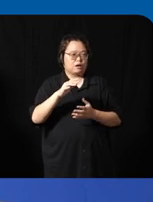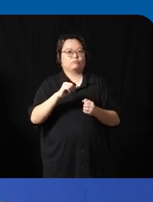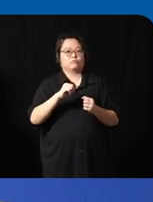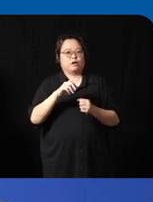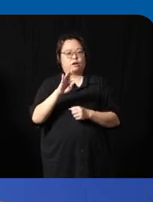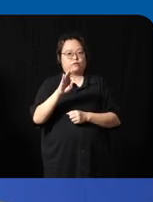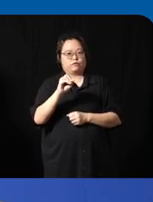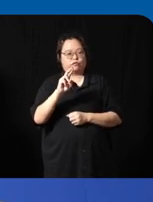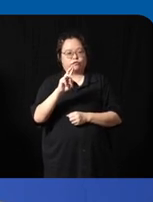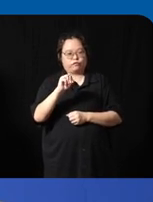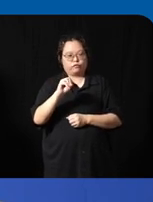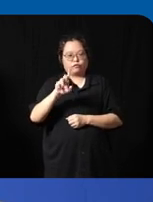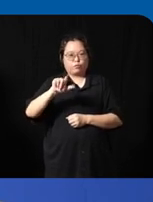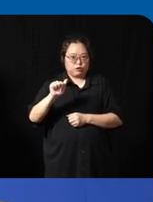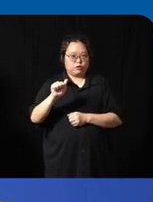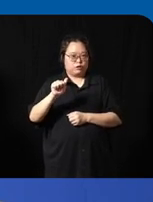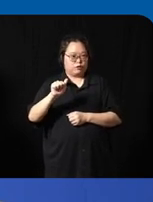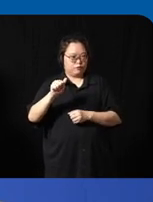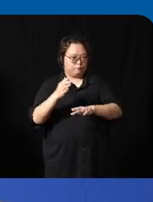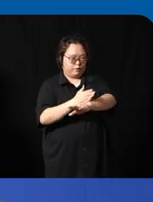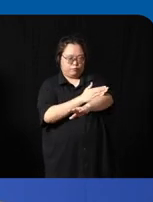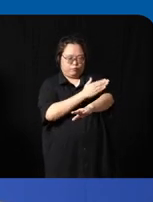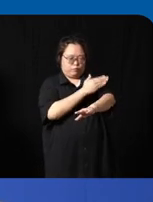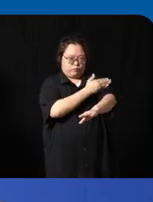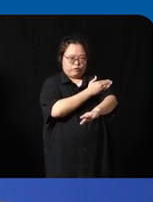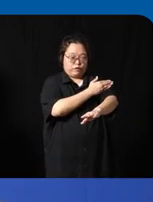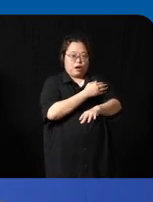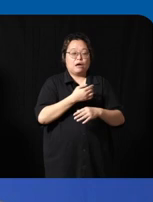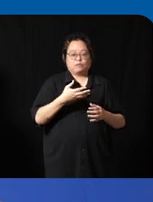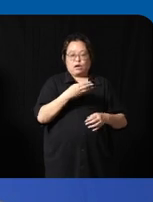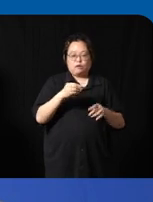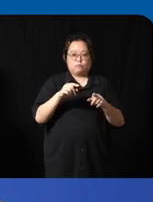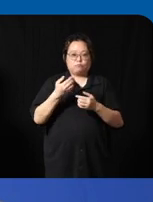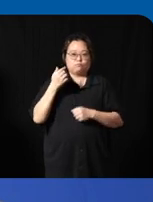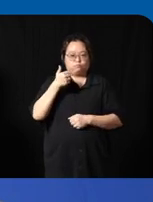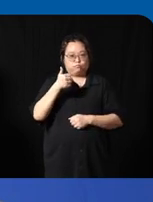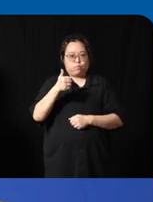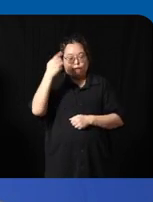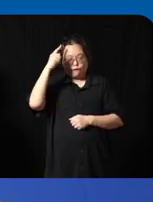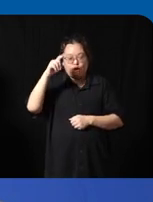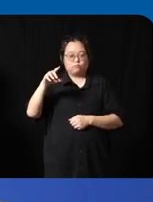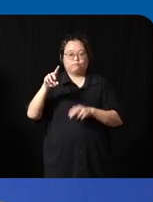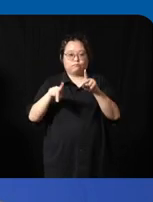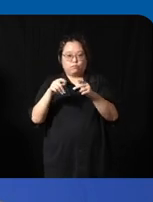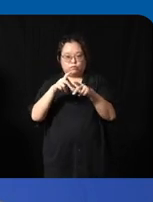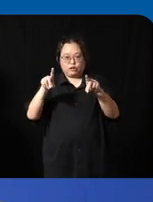the disability Community as well so I think while the video that we showed is more tailored towards